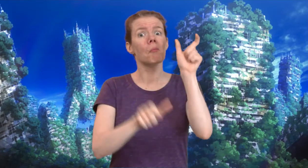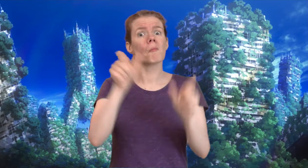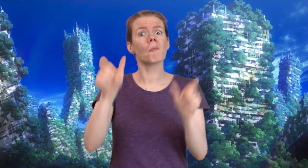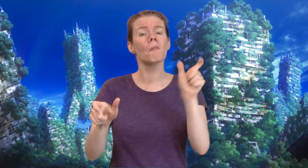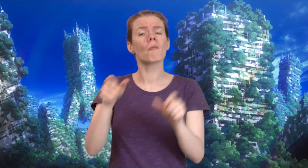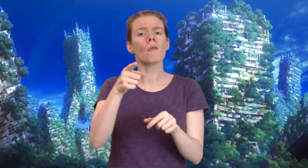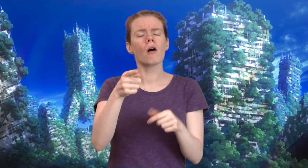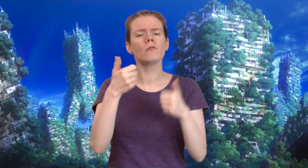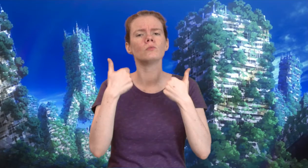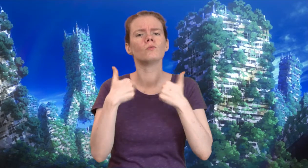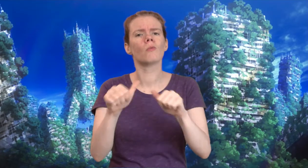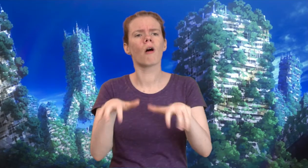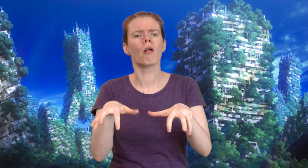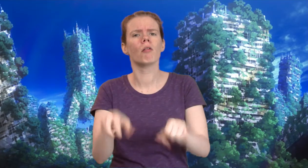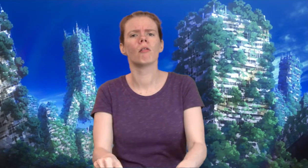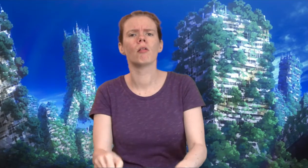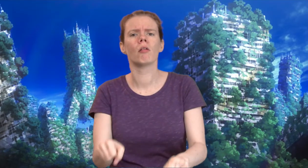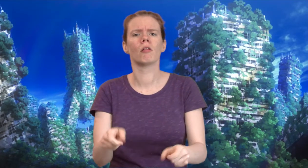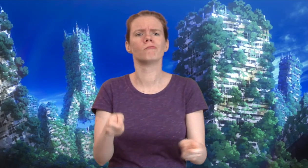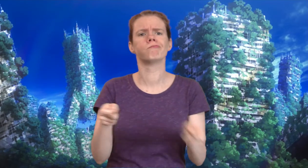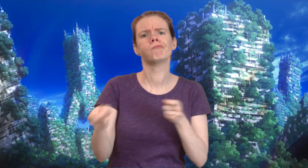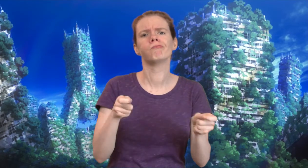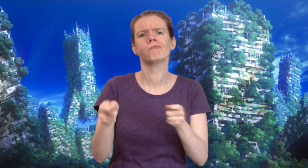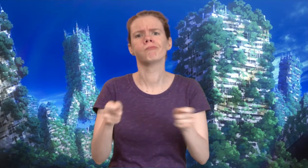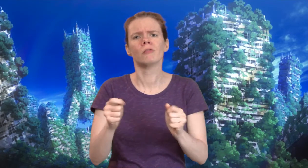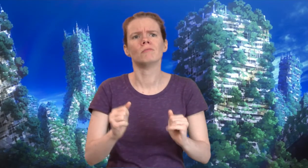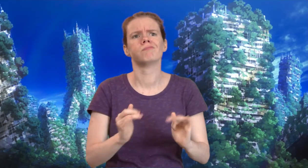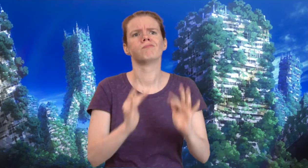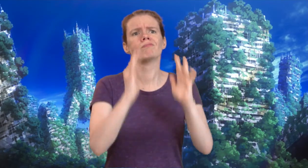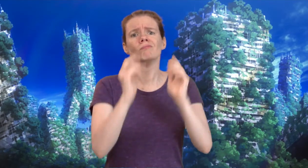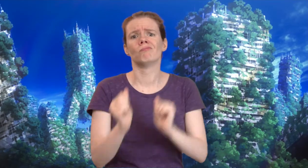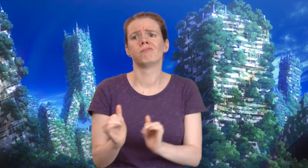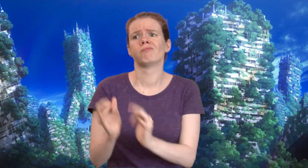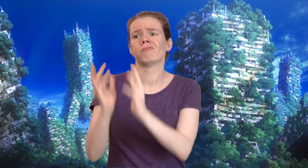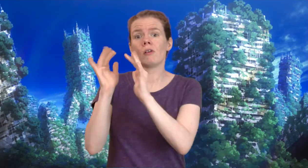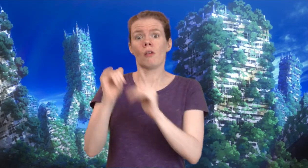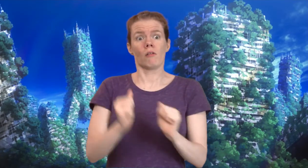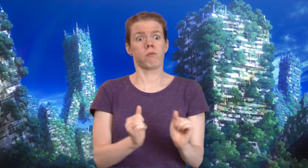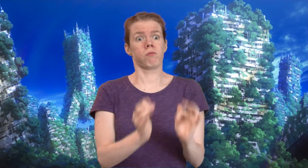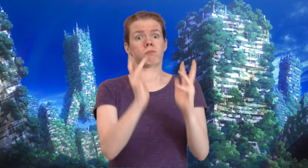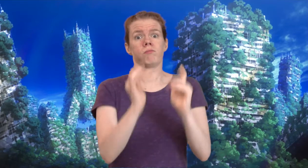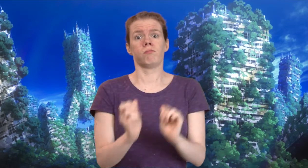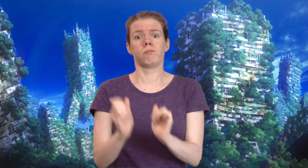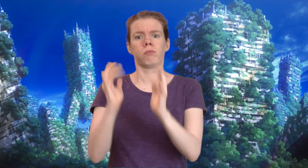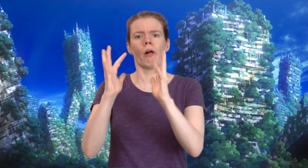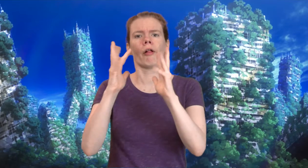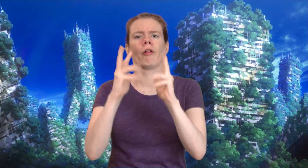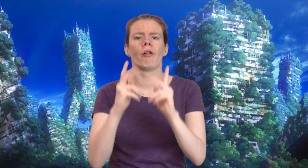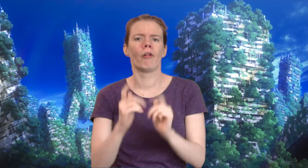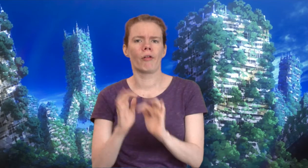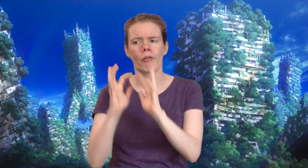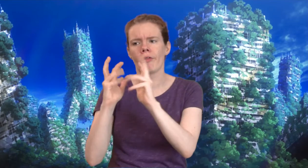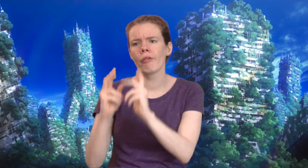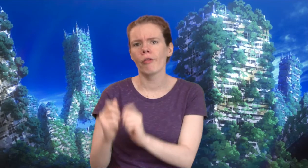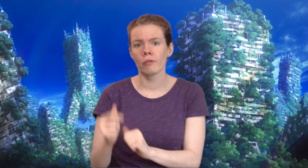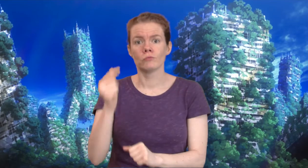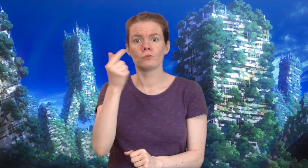The old buildings memorialize the former residents A people who sought to dominate the earth. They built the now-decaying skyscrapers.